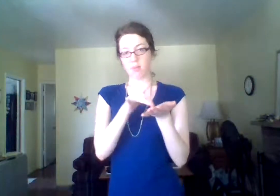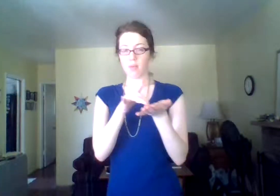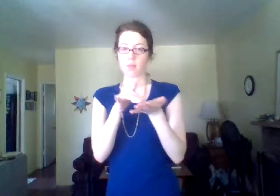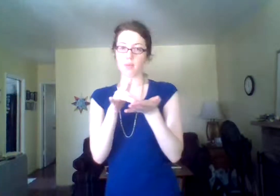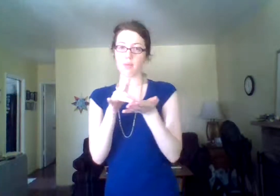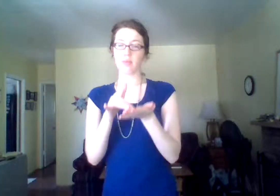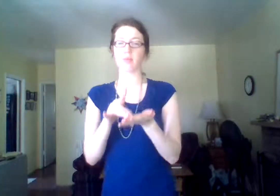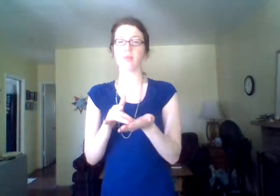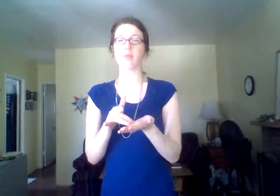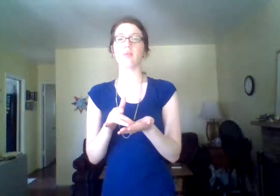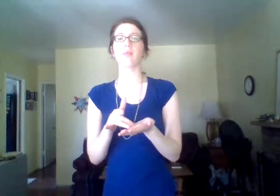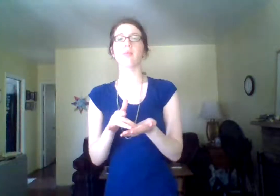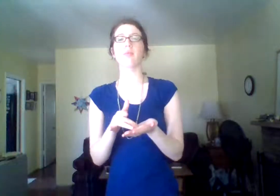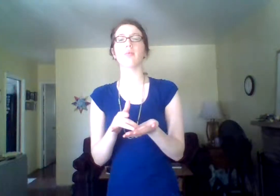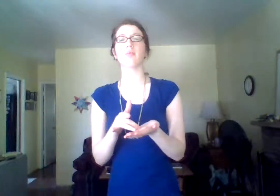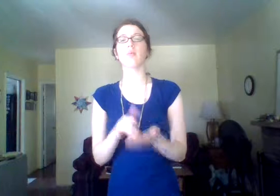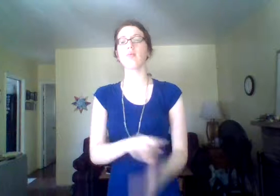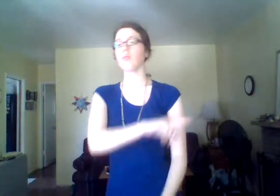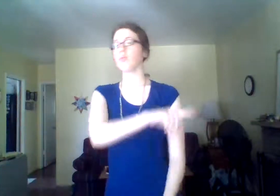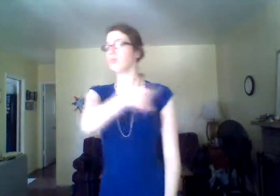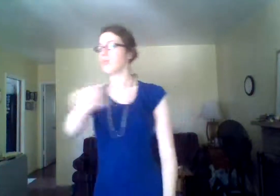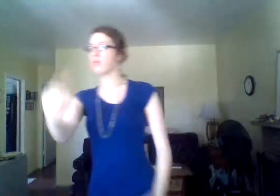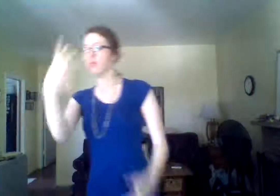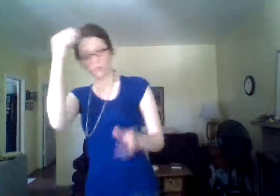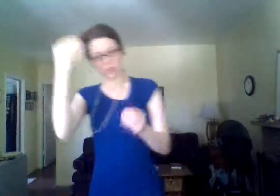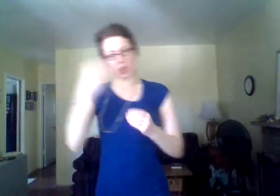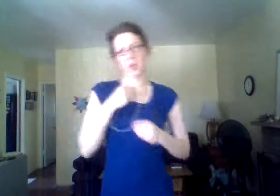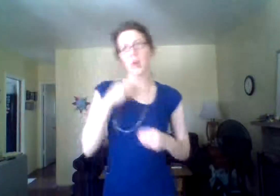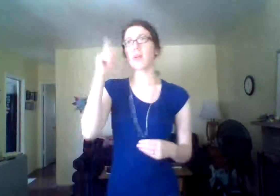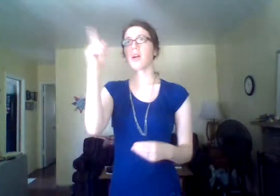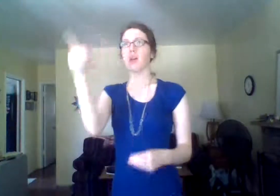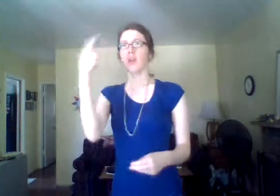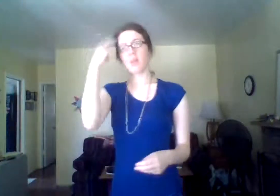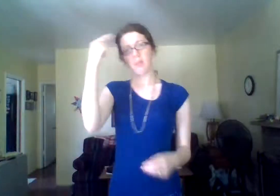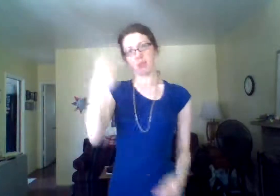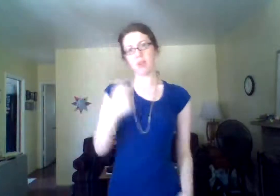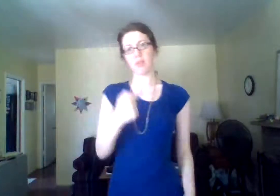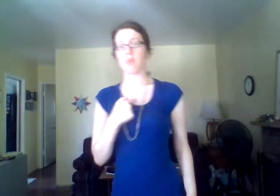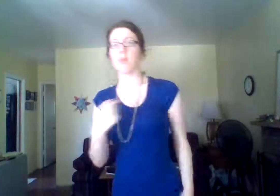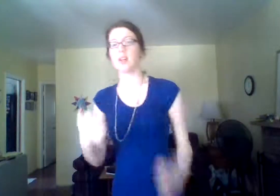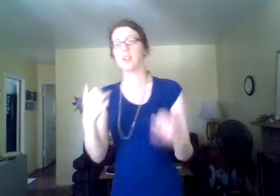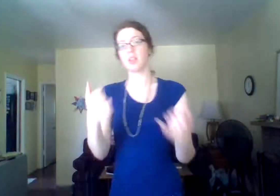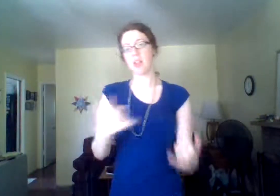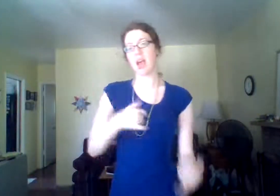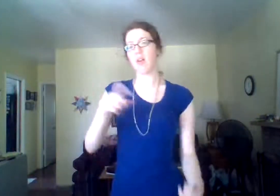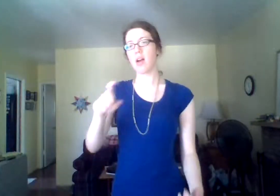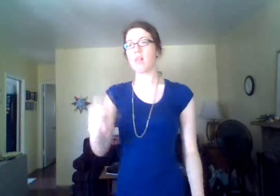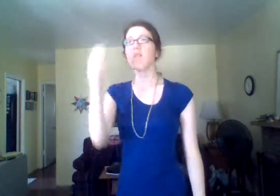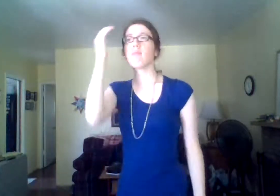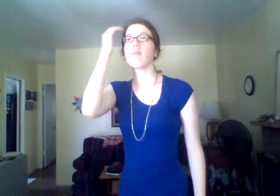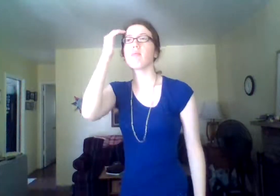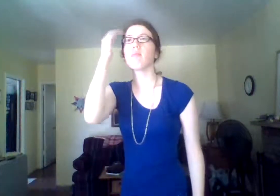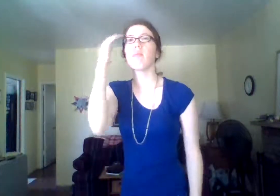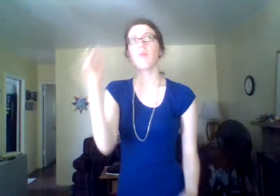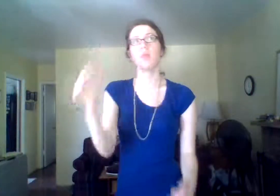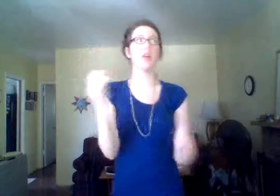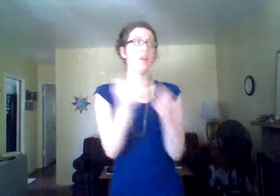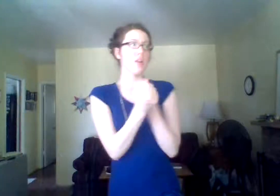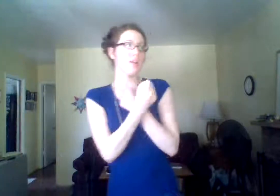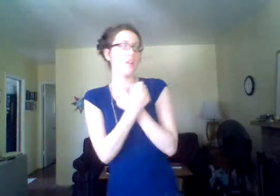MEDICINE/REMEDY THEY TOLD (INFORM) ME YOU FOR ME NOW NEED NEED KNOW. LOVE